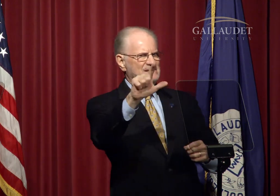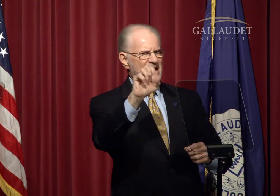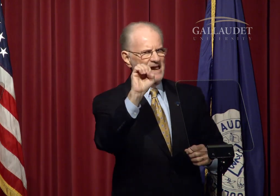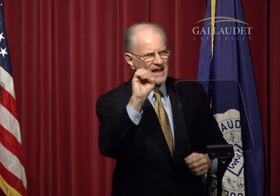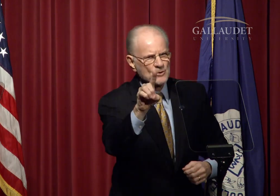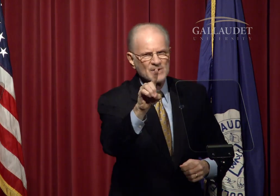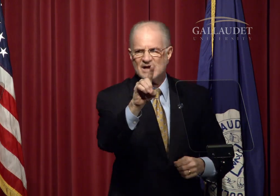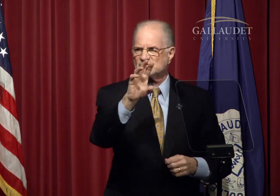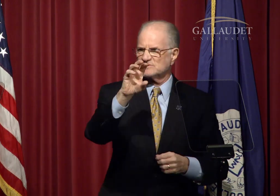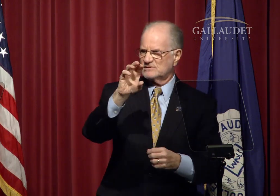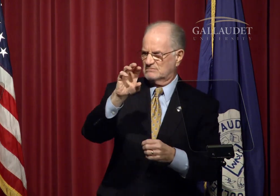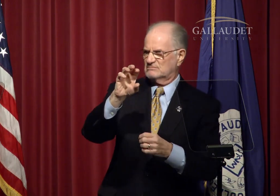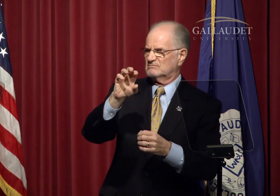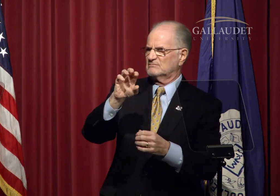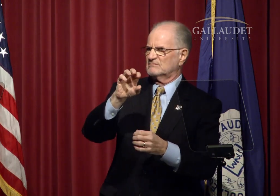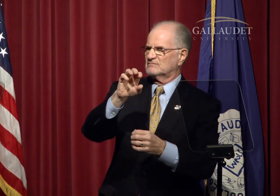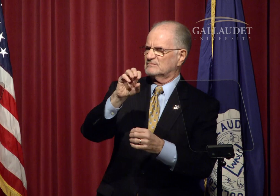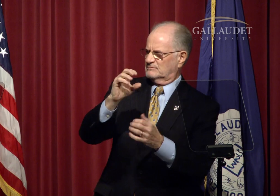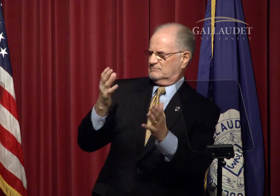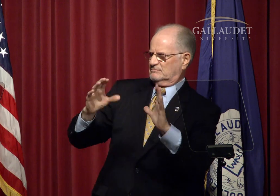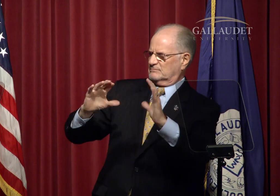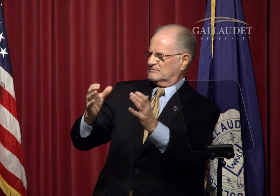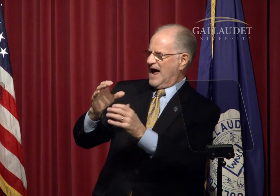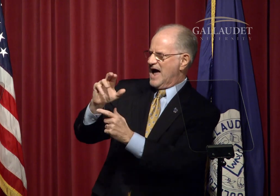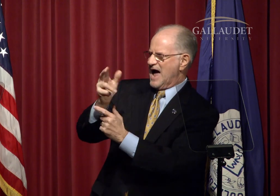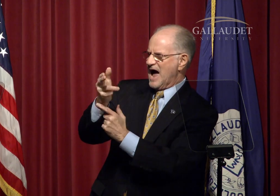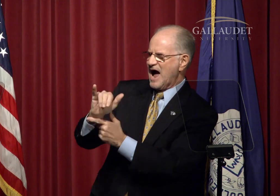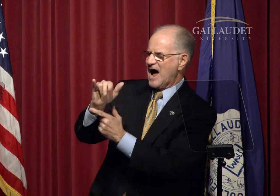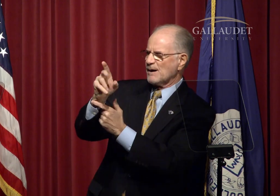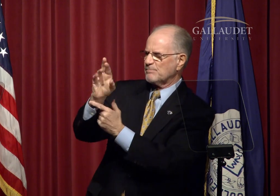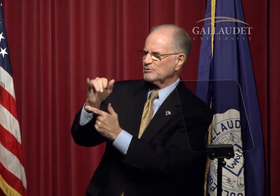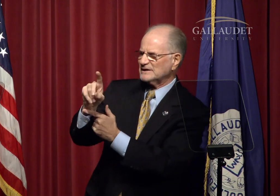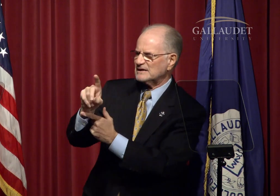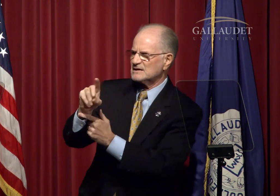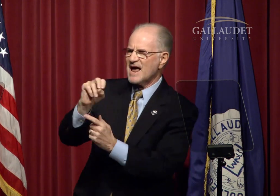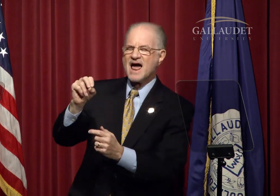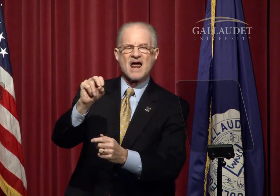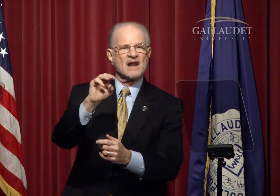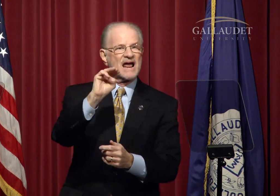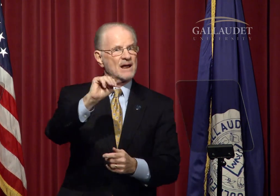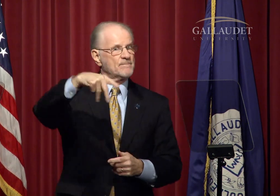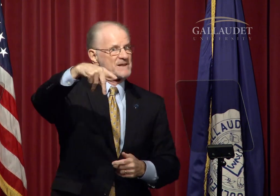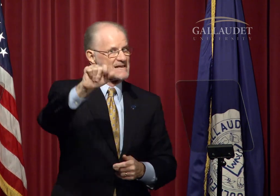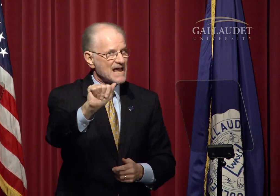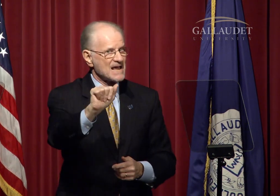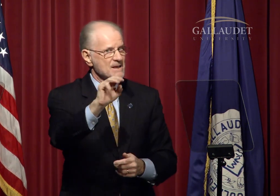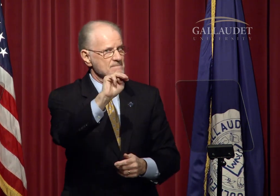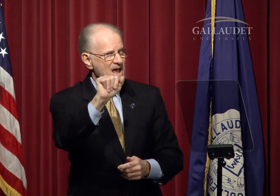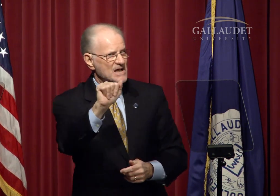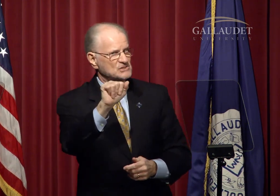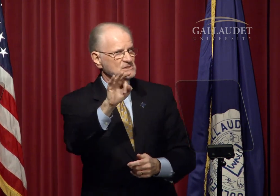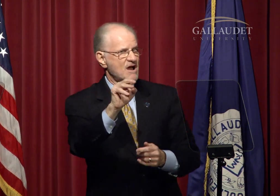a Master of Arts in ASL Education (a hybrid program),